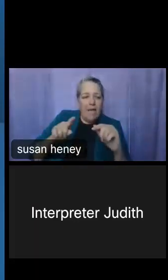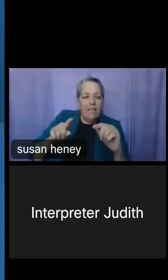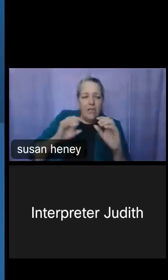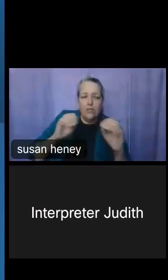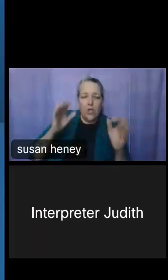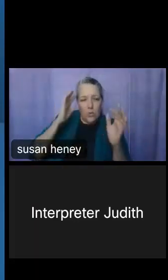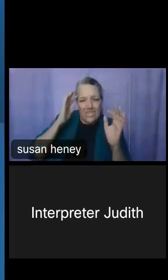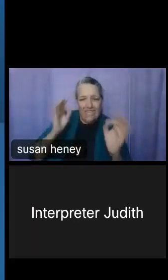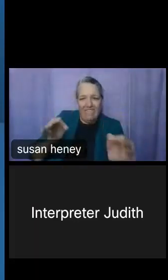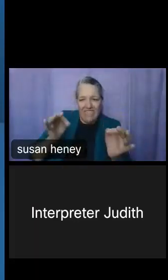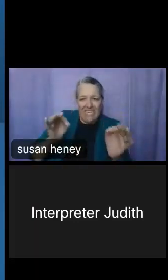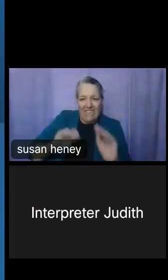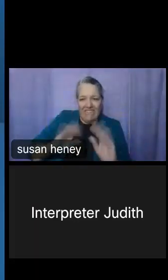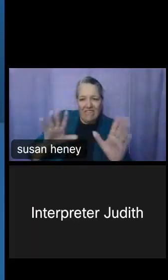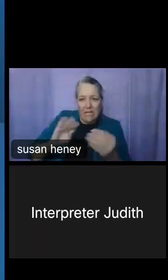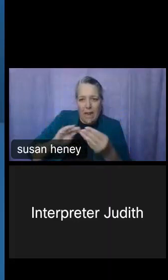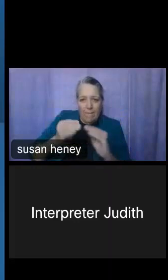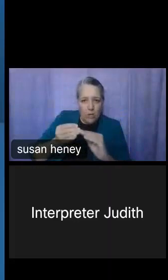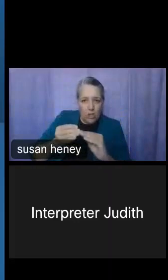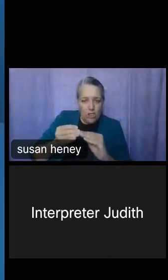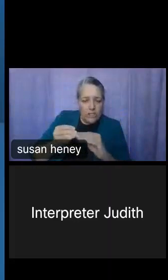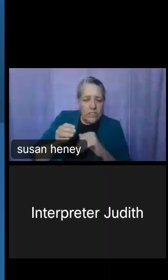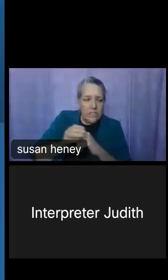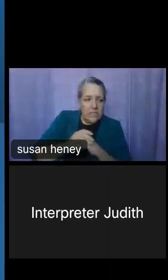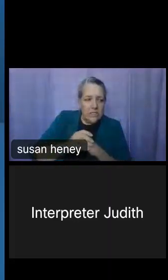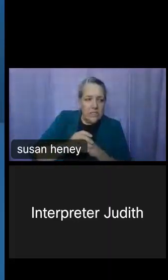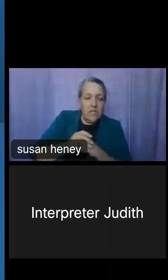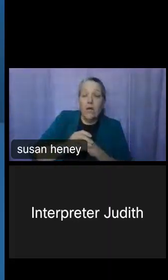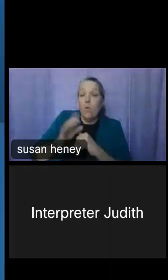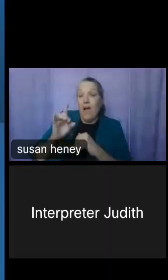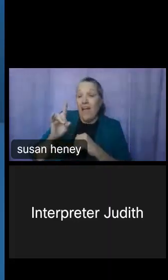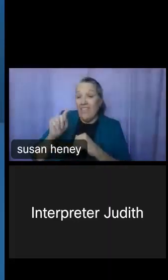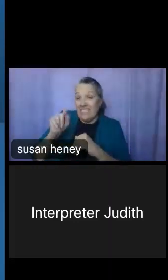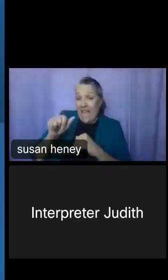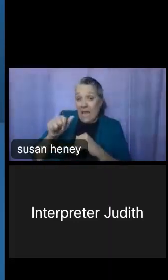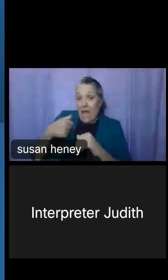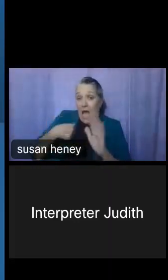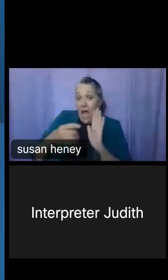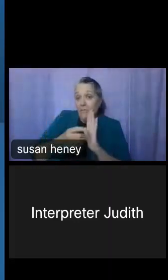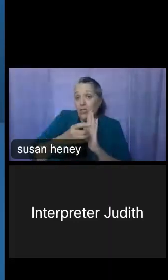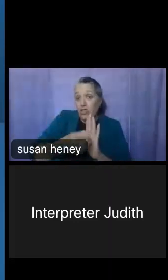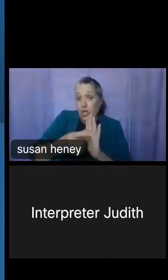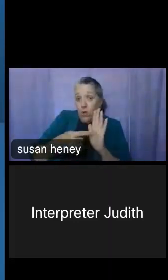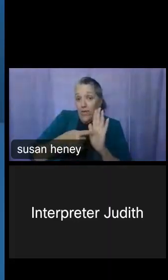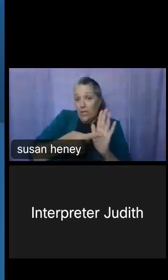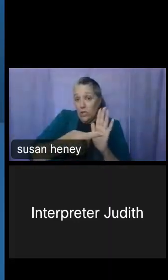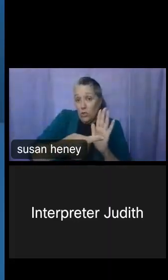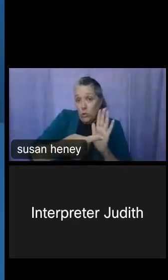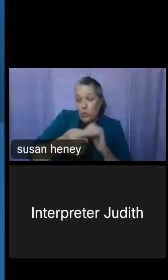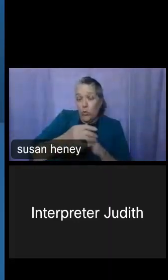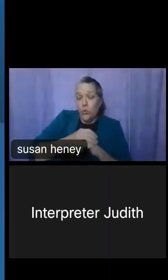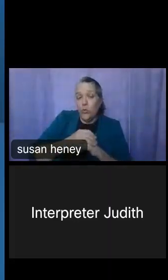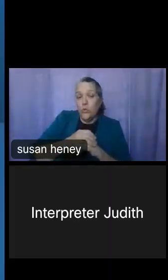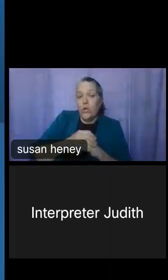Kira O'Bradovich: So the data that I'm showing you, as far as I'm aware, we do not have any